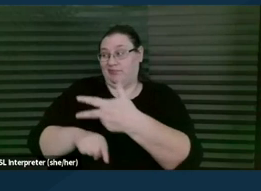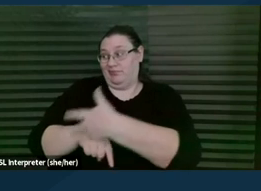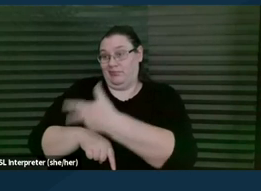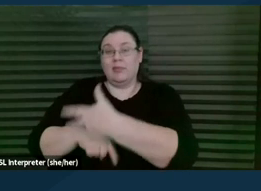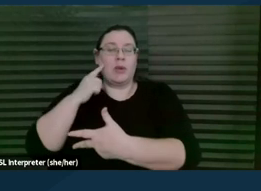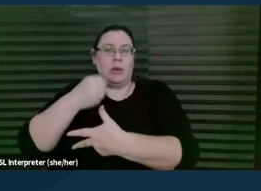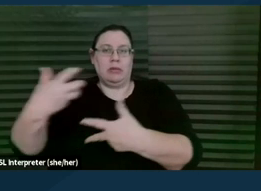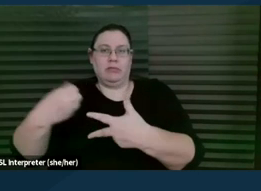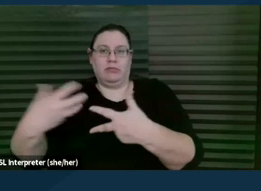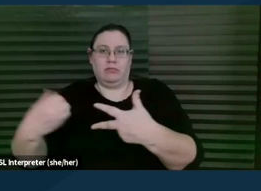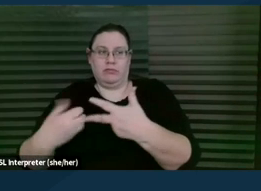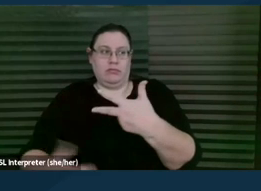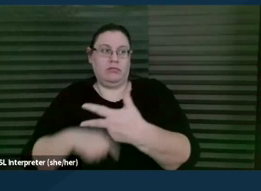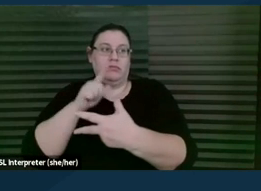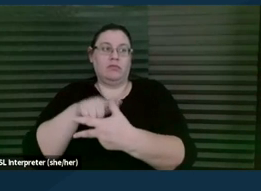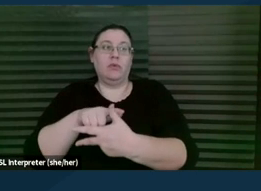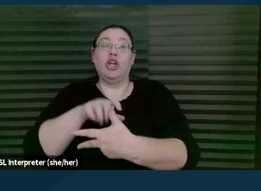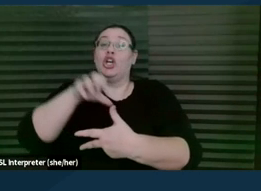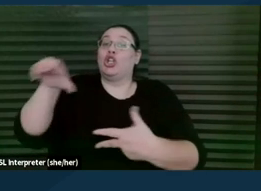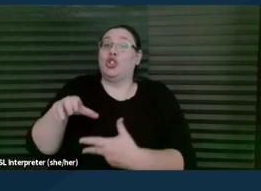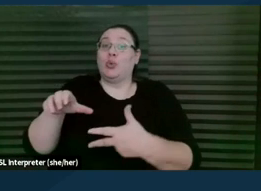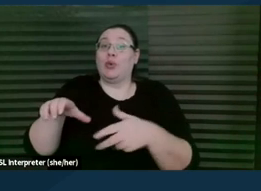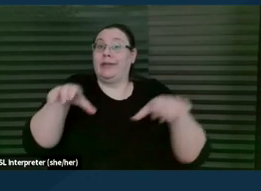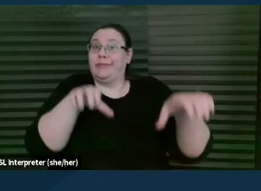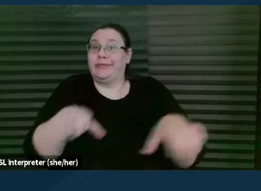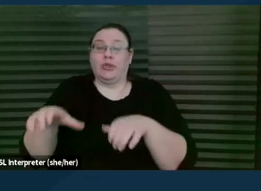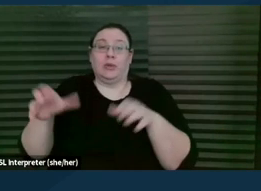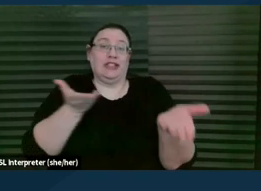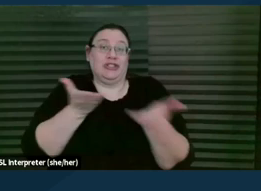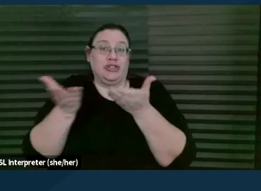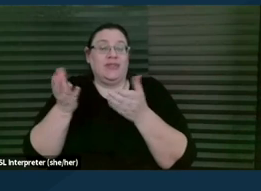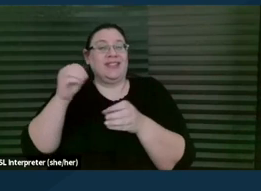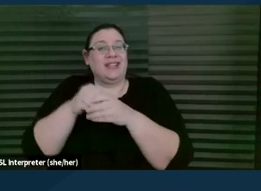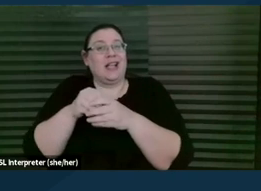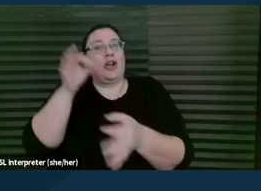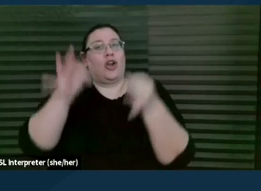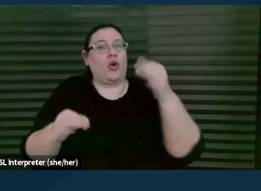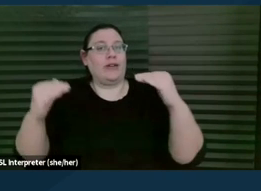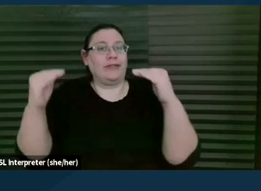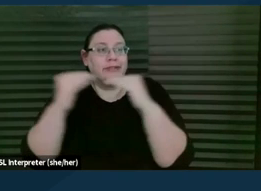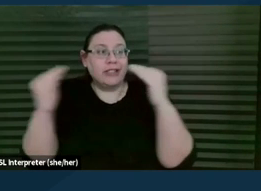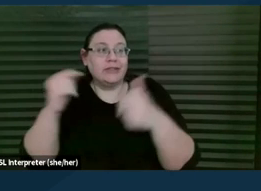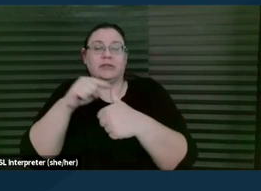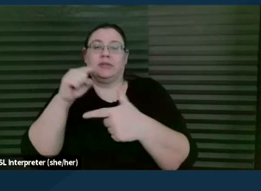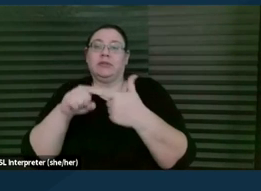So it starts off with doing and performing services in a court of justice, legal advice and counsel.